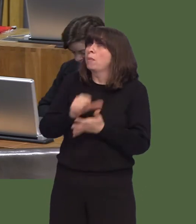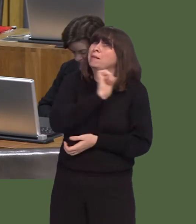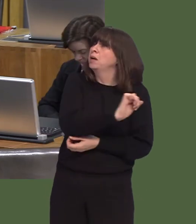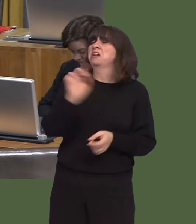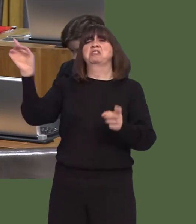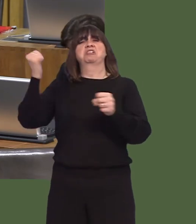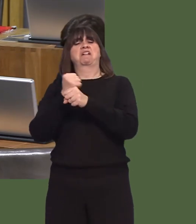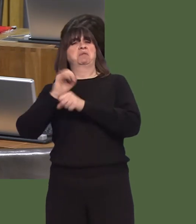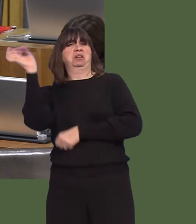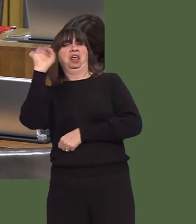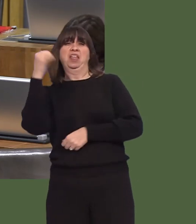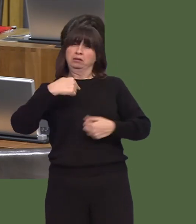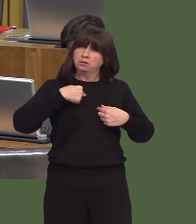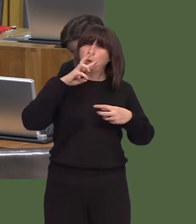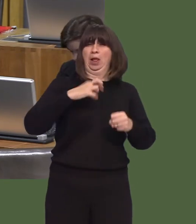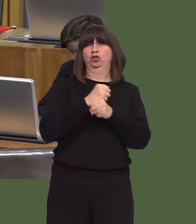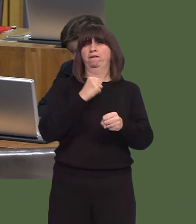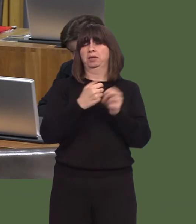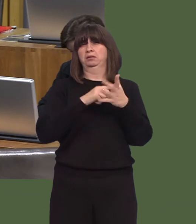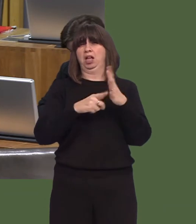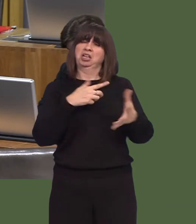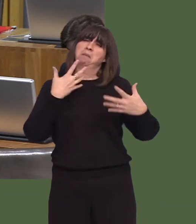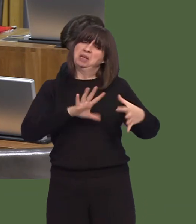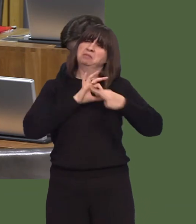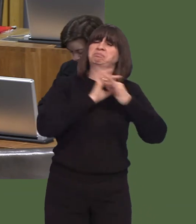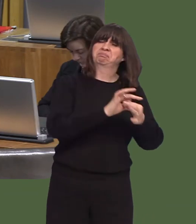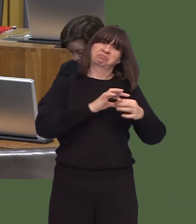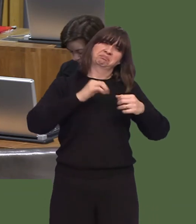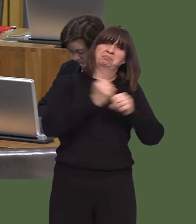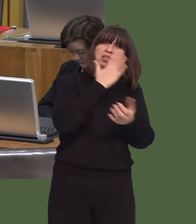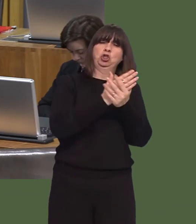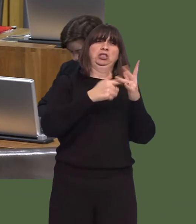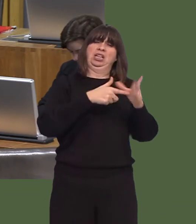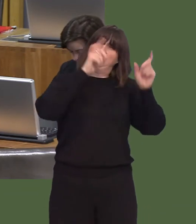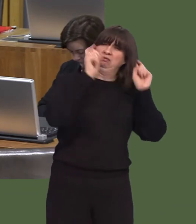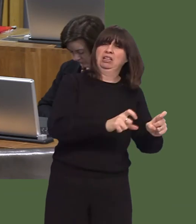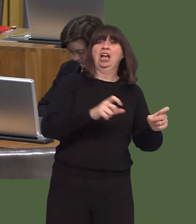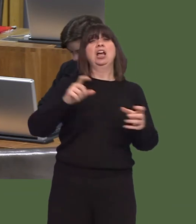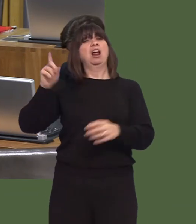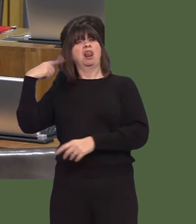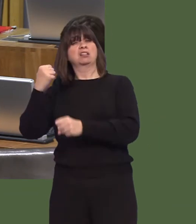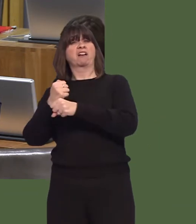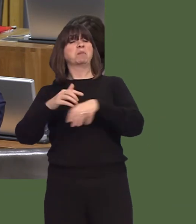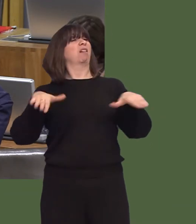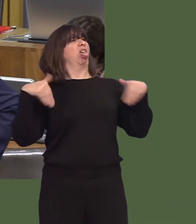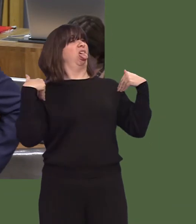Tata and ourselves worked together to secure the future of the steel industry in Wales as the UK Government stood by and did nothing.